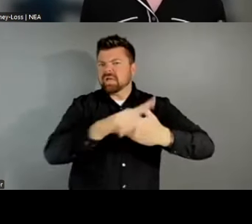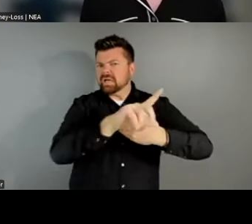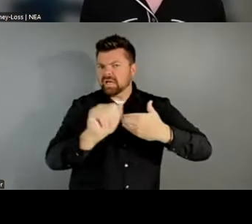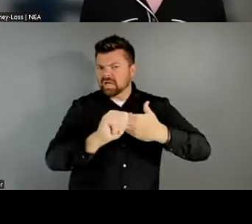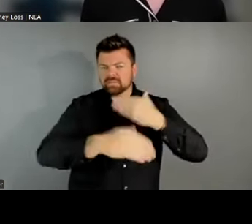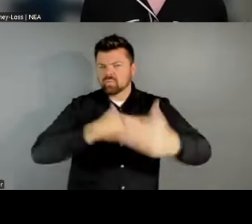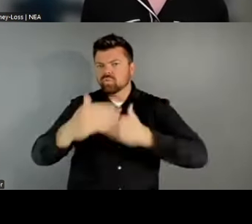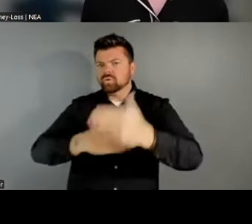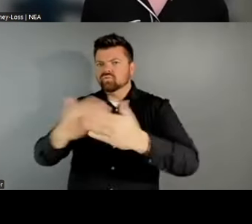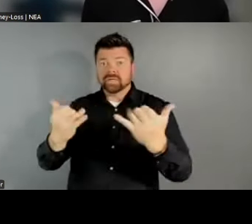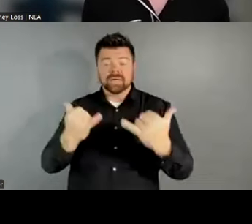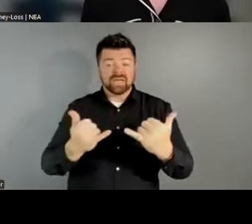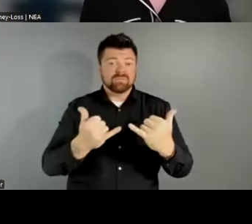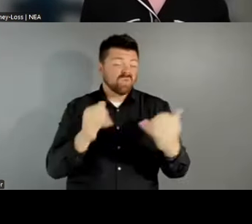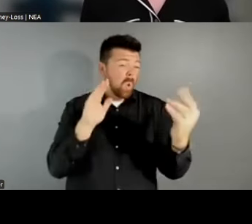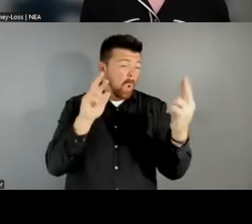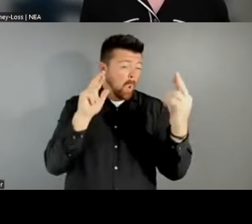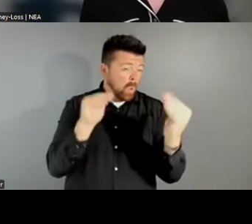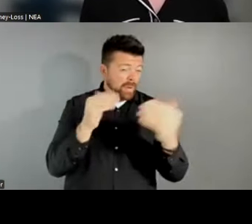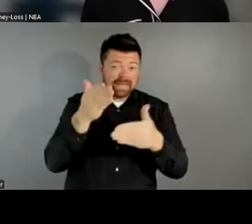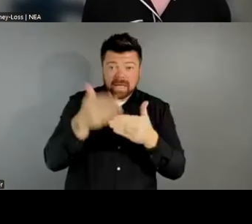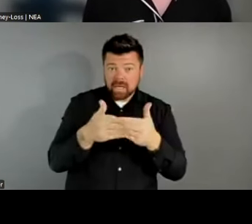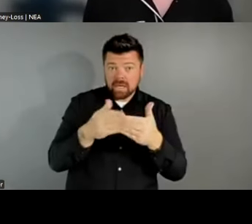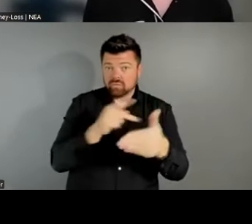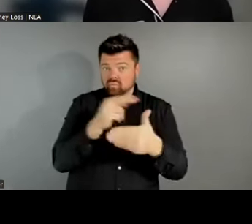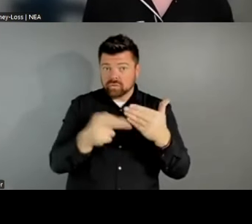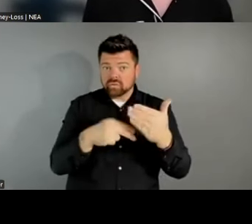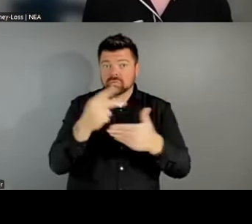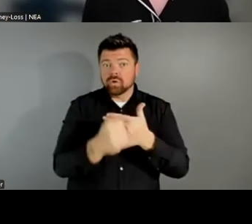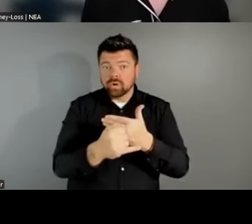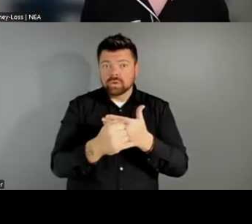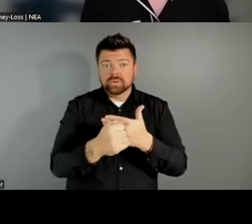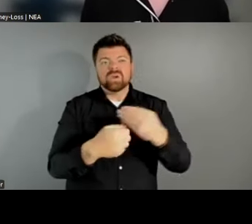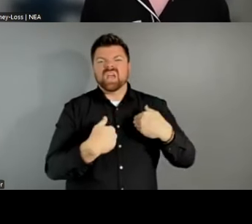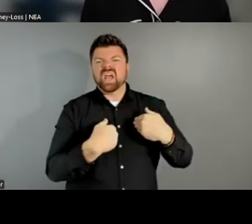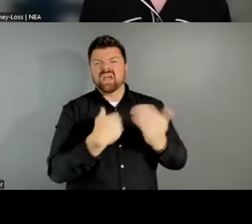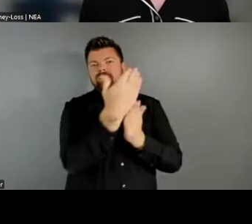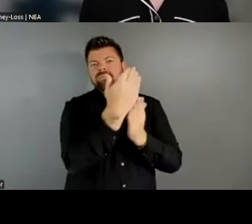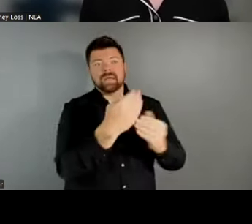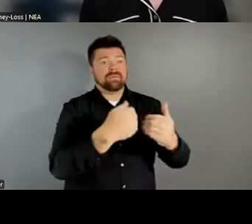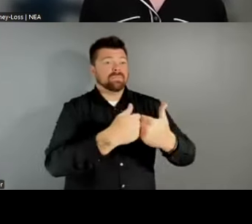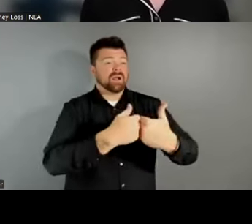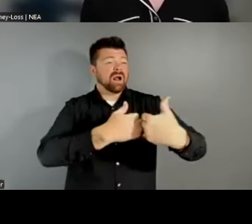towards the end of this project, come up with a working national list of LAAs. TBD, whether